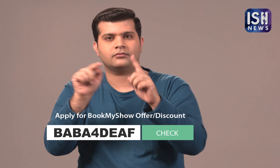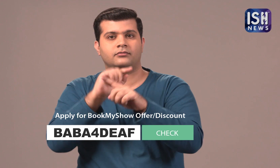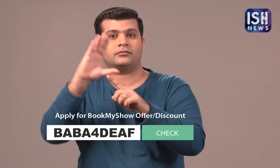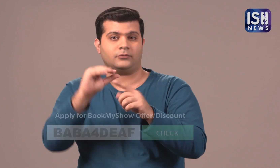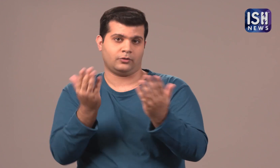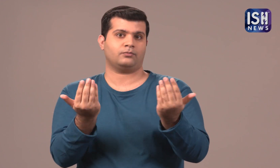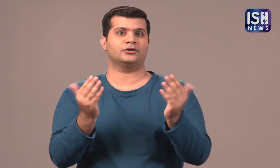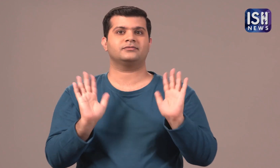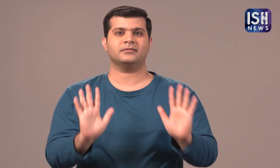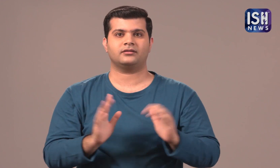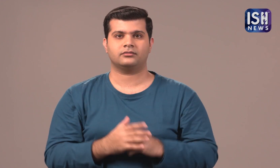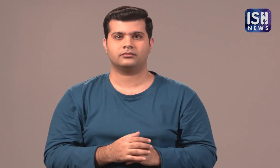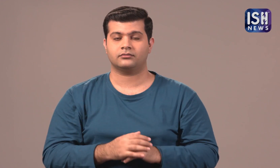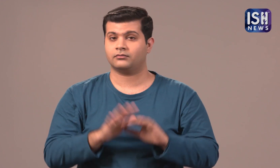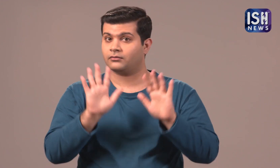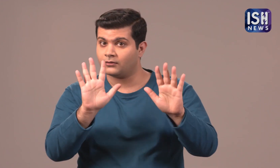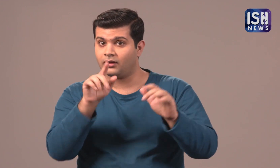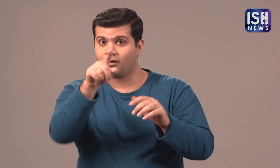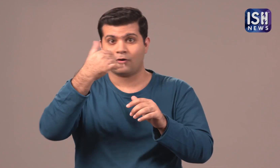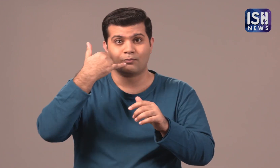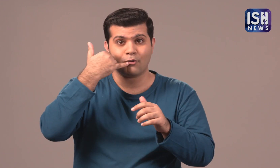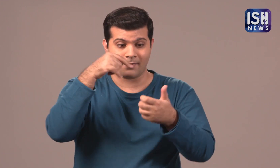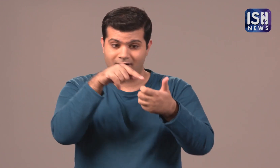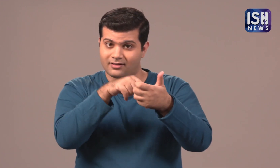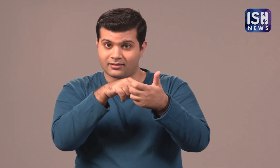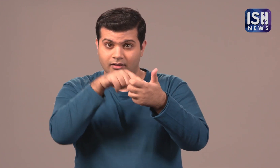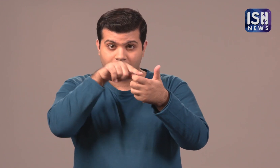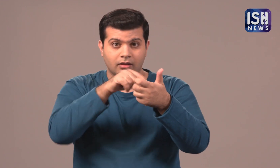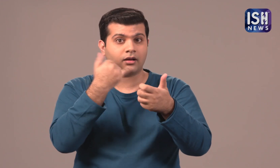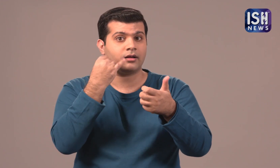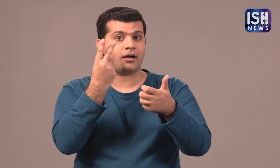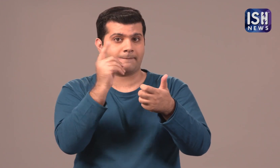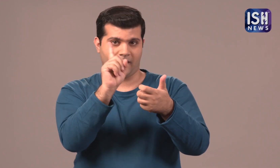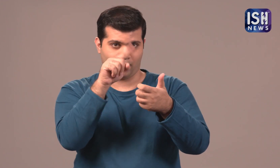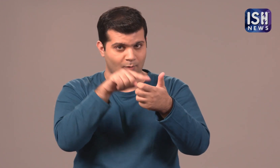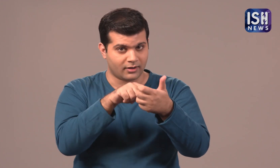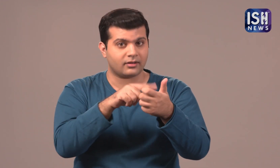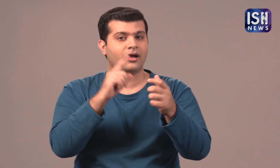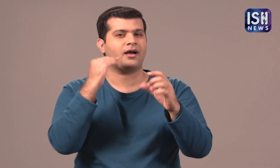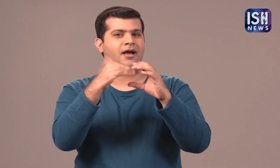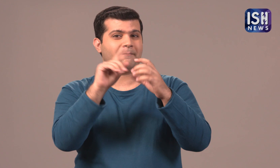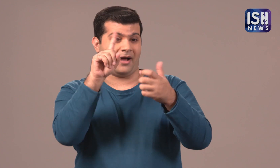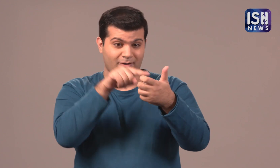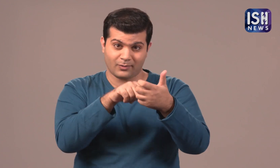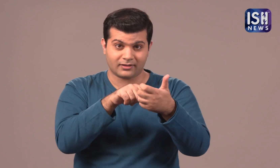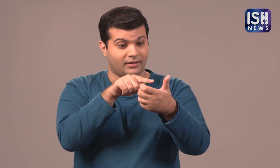you will then get a discount. From one Mobile number & one email id,